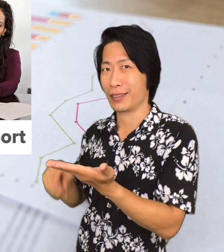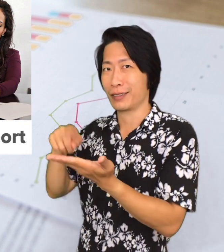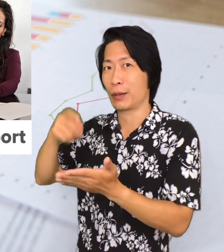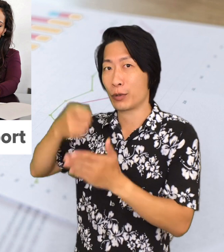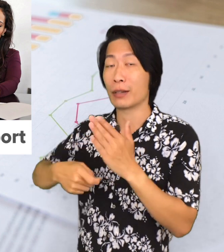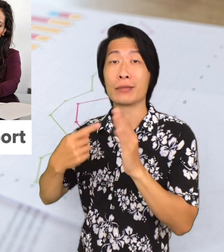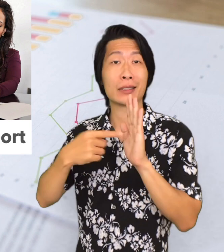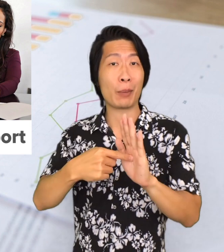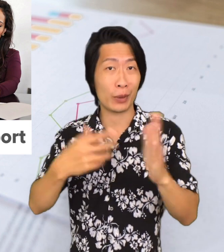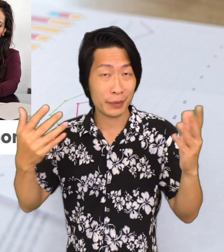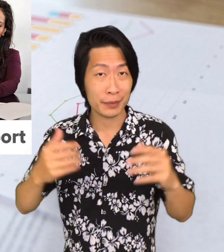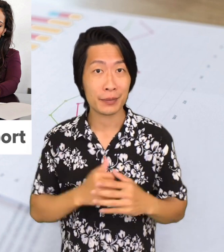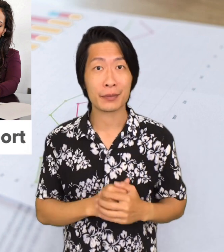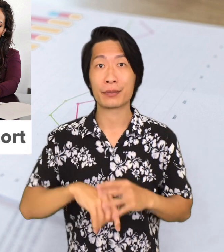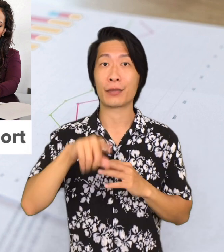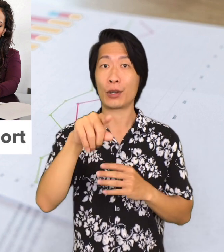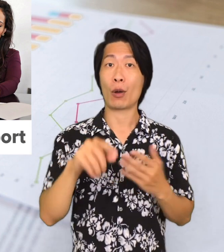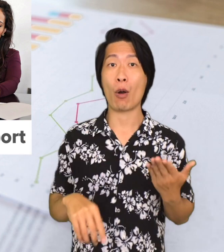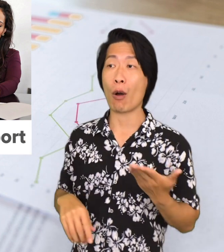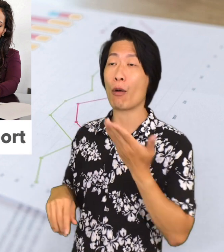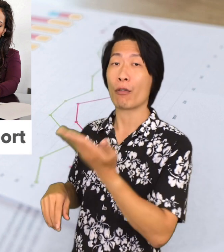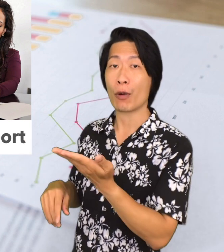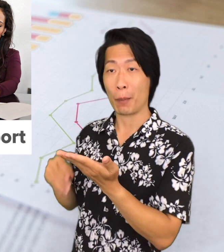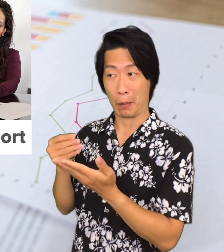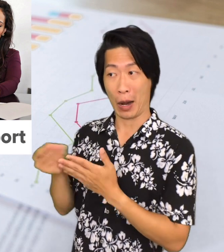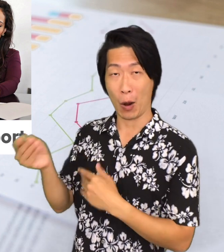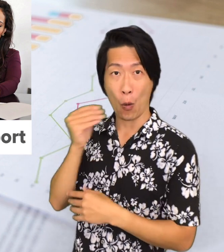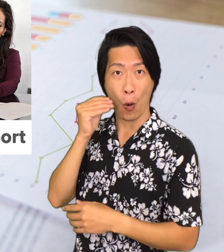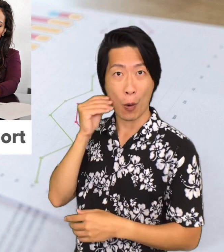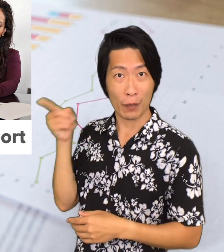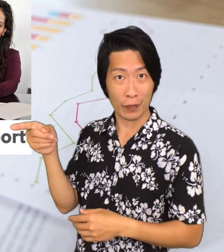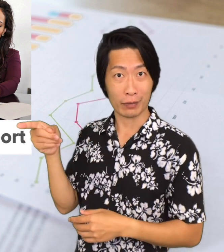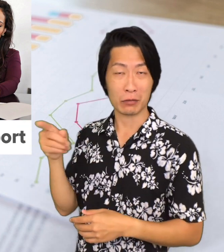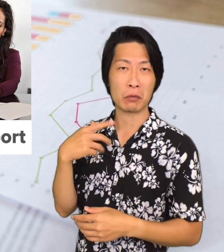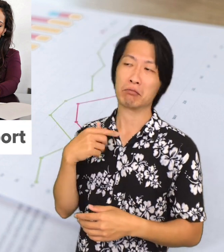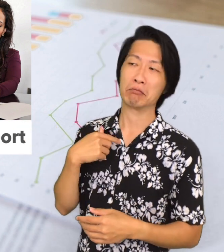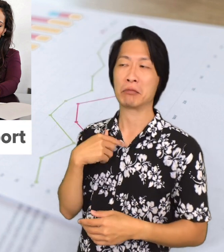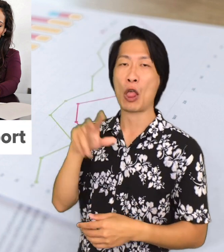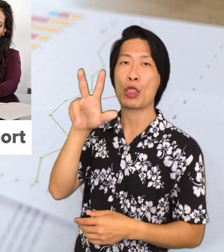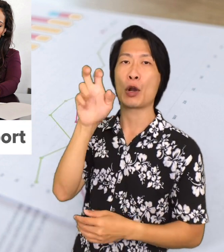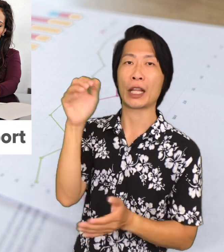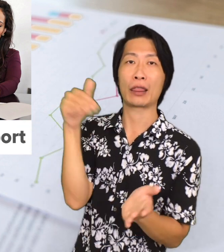For example, if you are offering to buy a home for $300,000